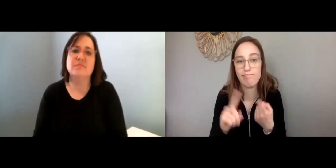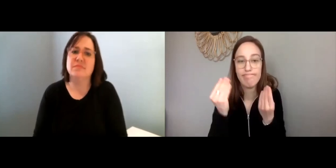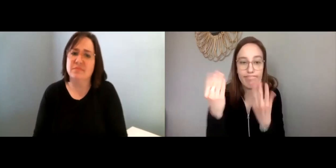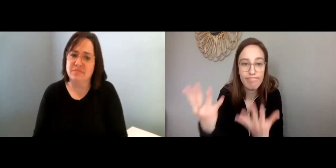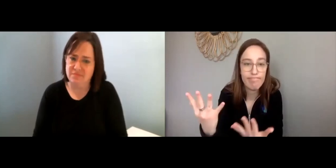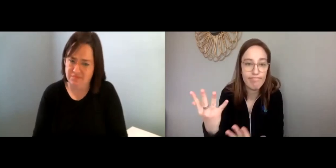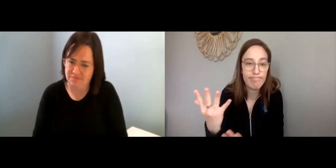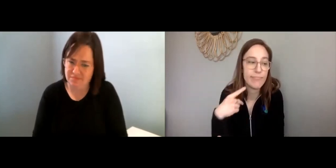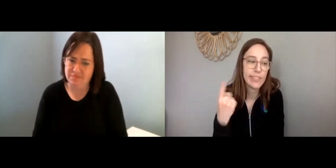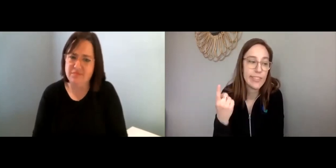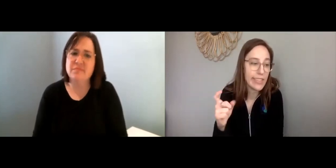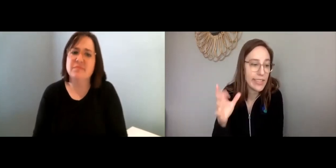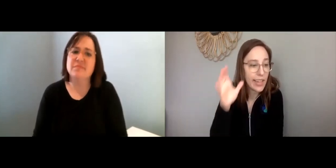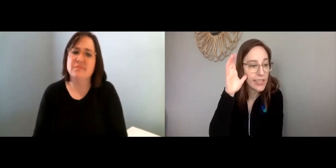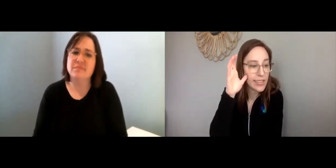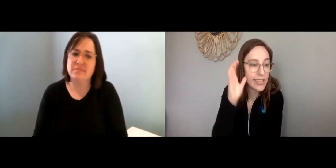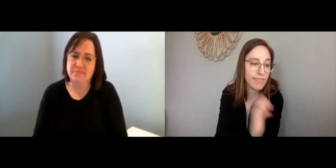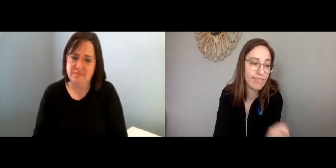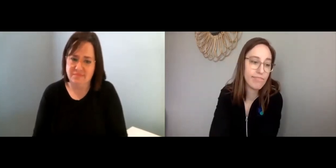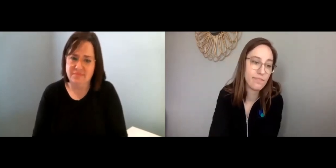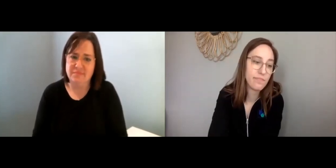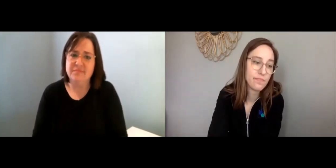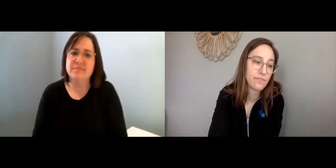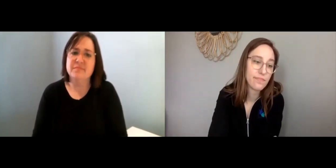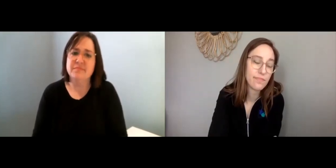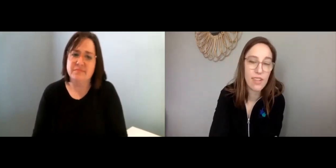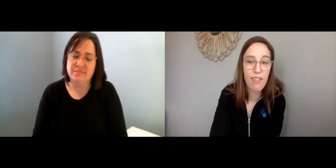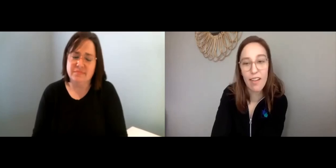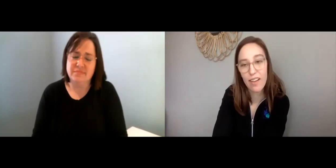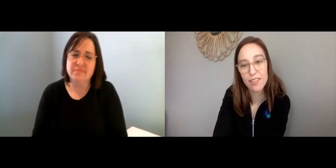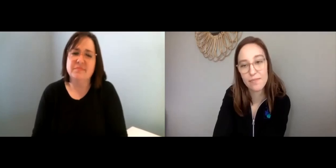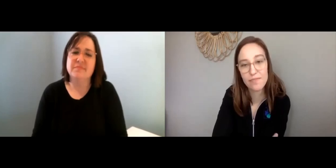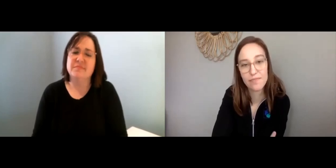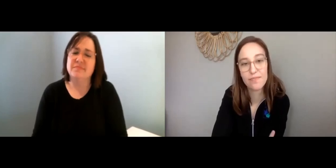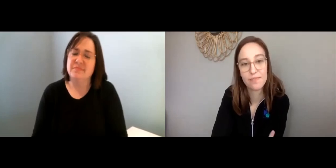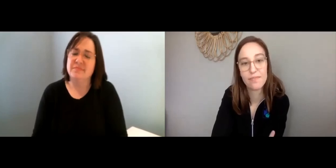Or, you know, talk to your friends and let them know if you need someone to listen.